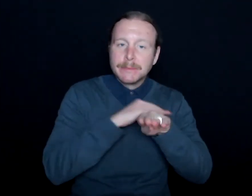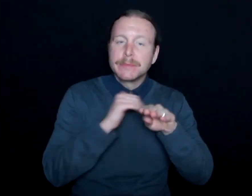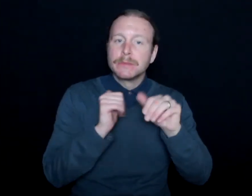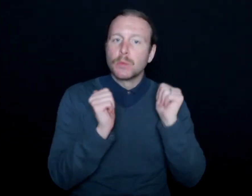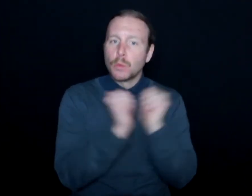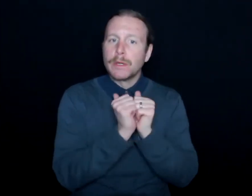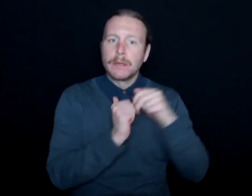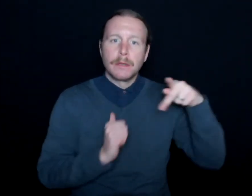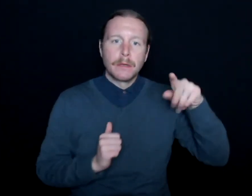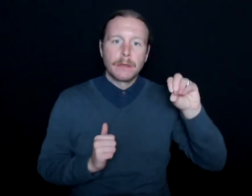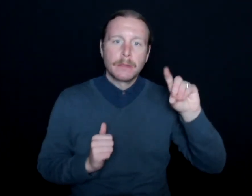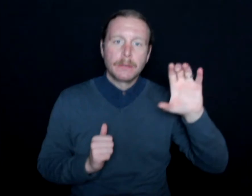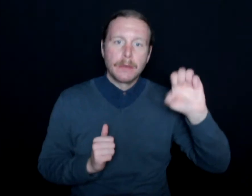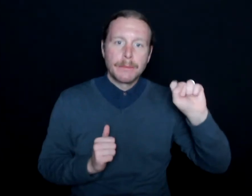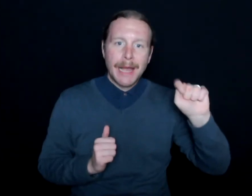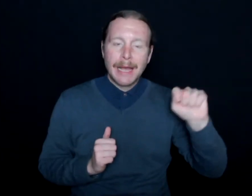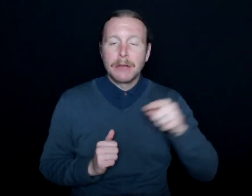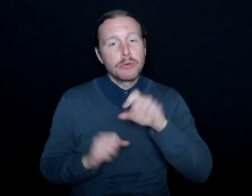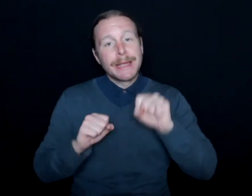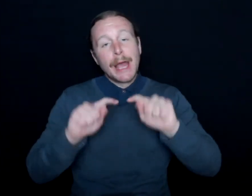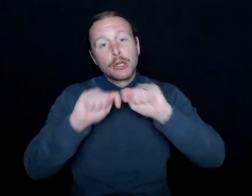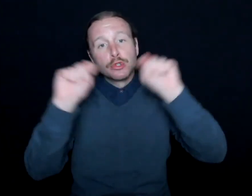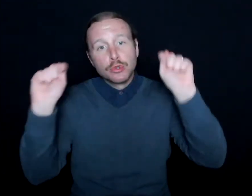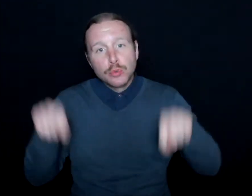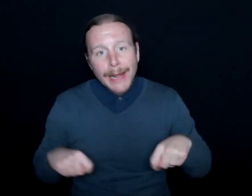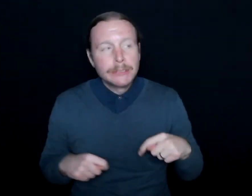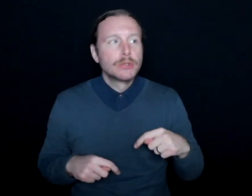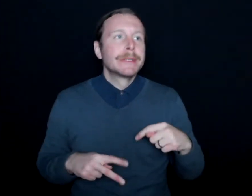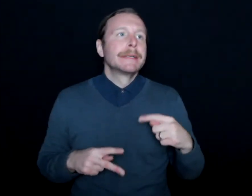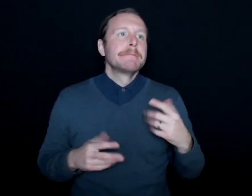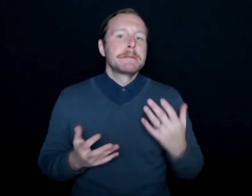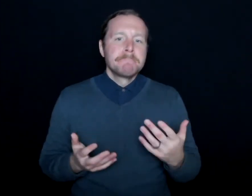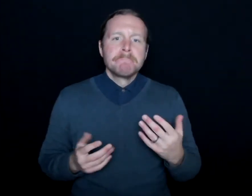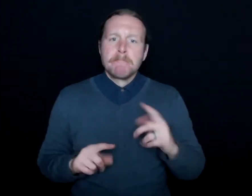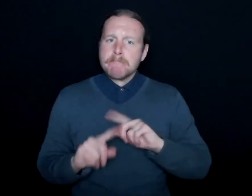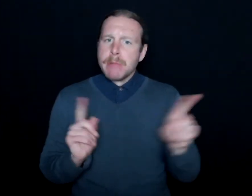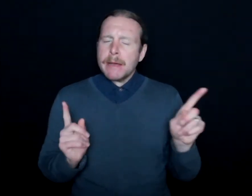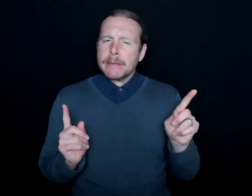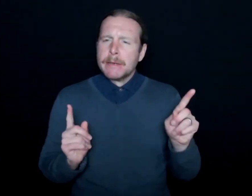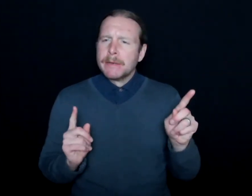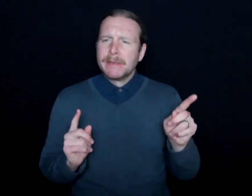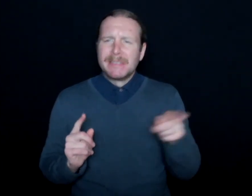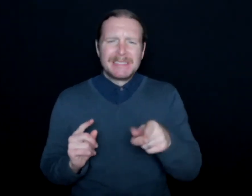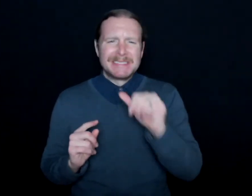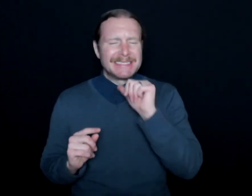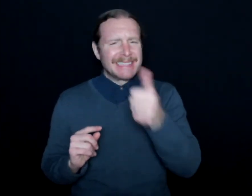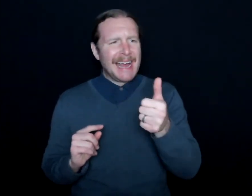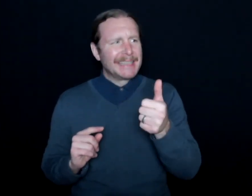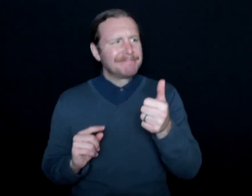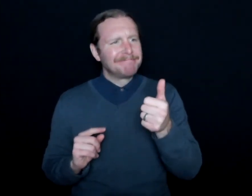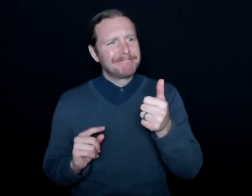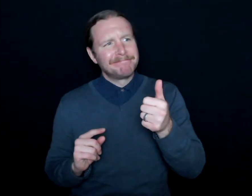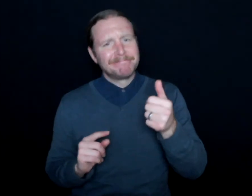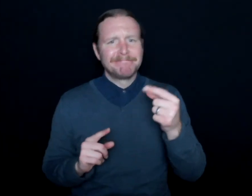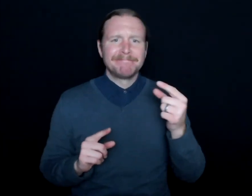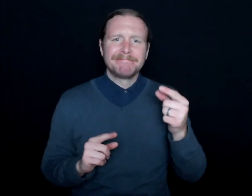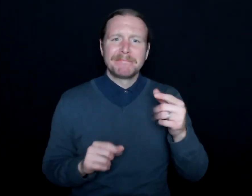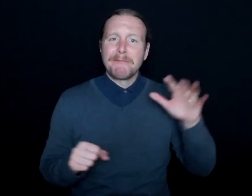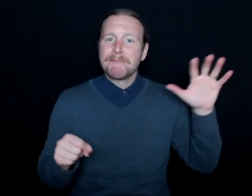You mentioned, sure, you can add a transcript, but that's not necessarily the full experience.